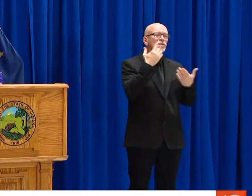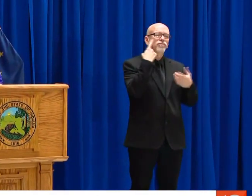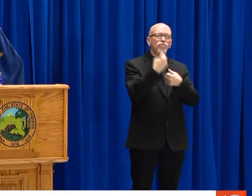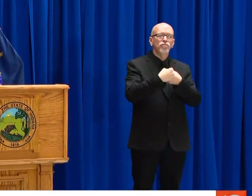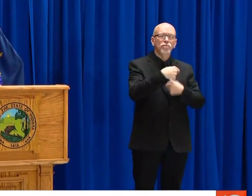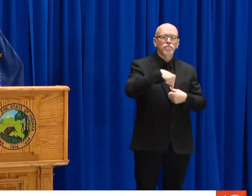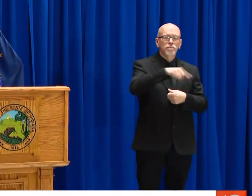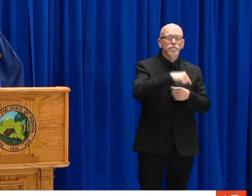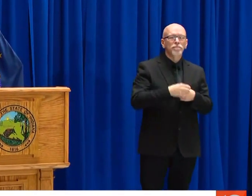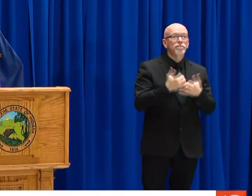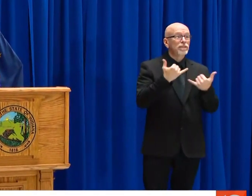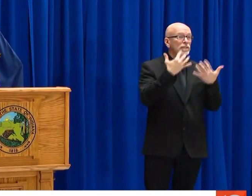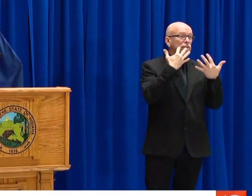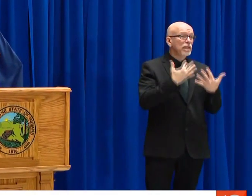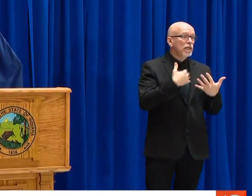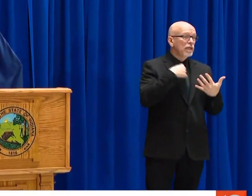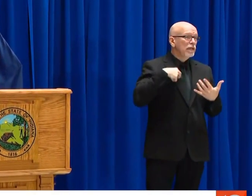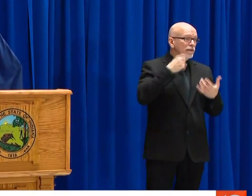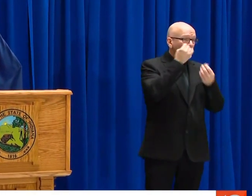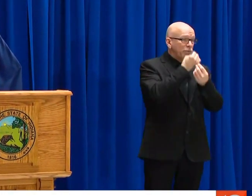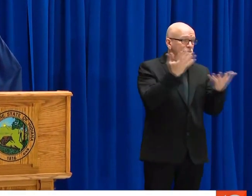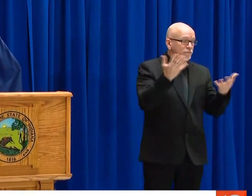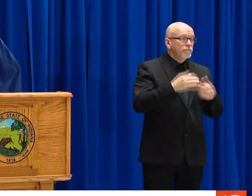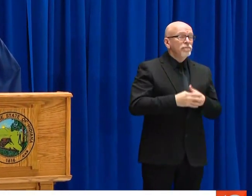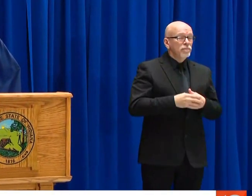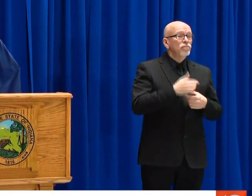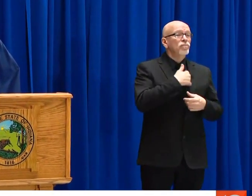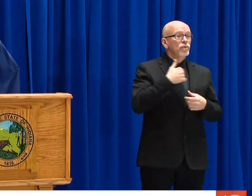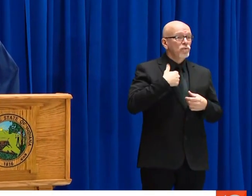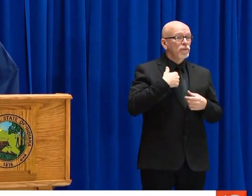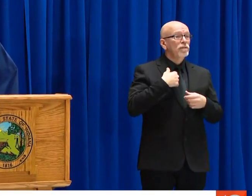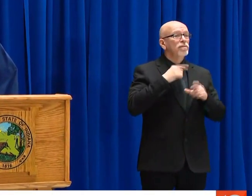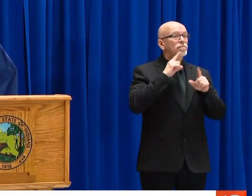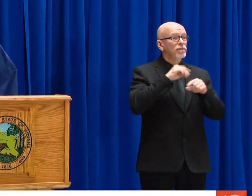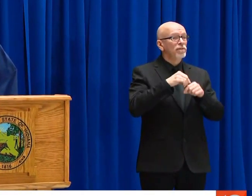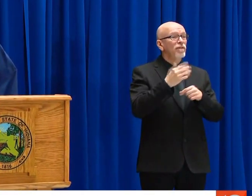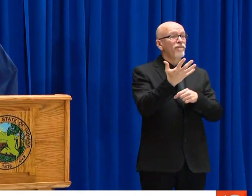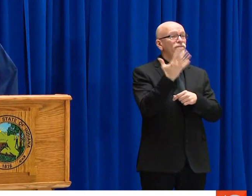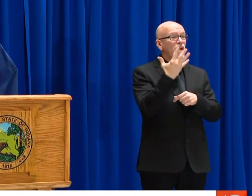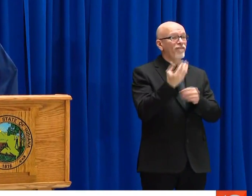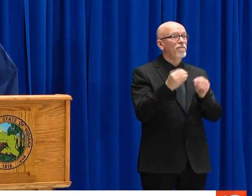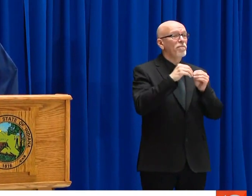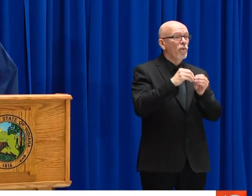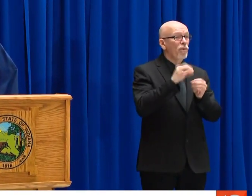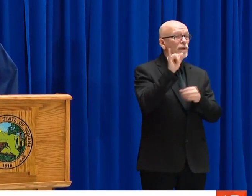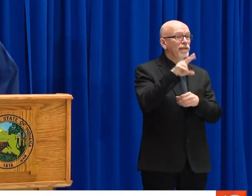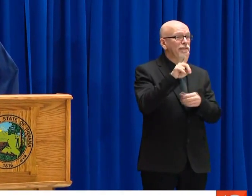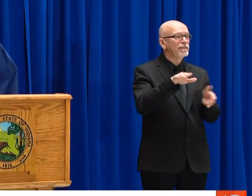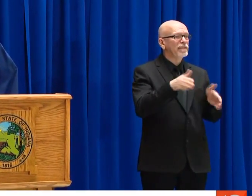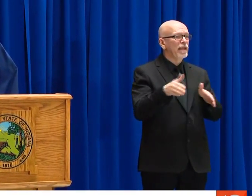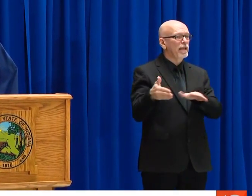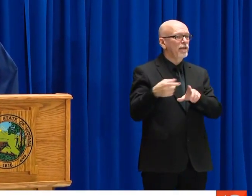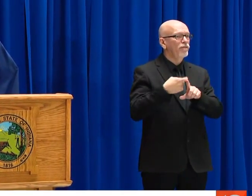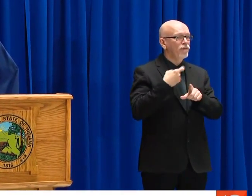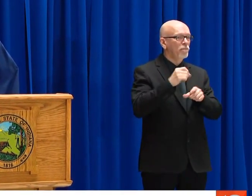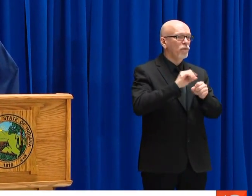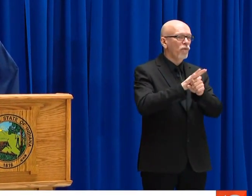THANK YOU, GOVERNOR. I'M THE INDIANA STATE HEALTH